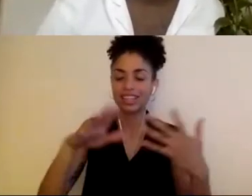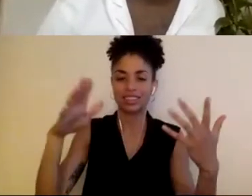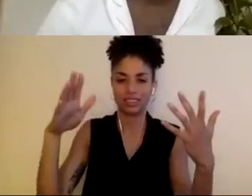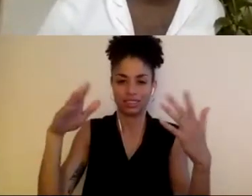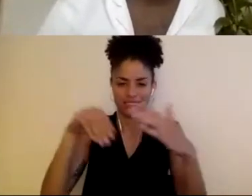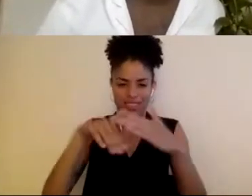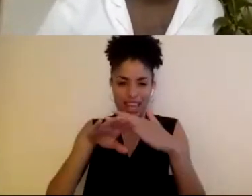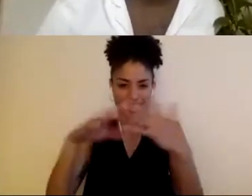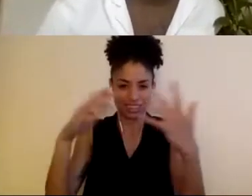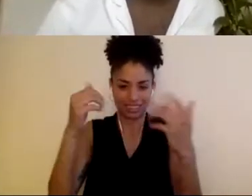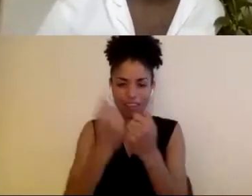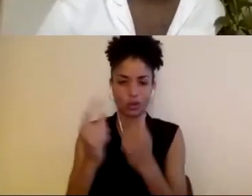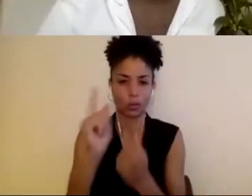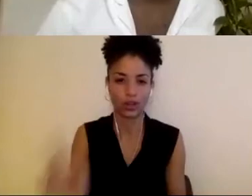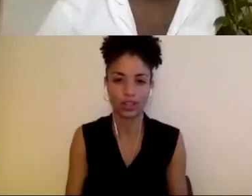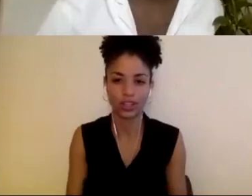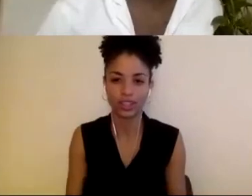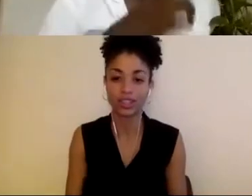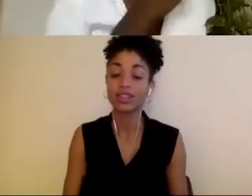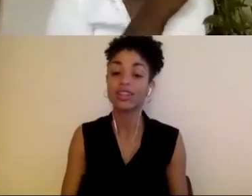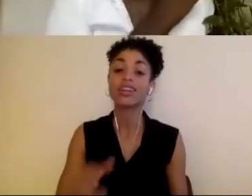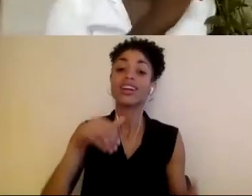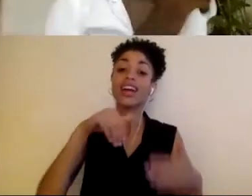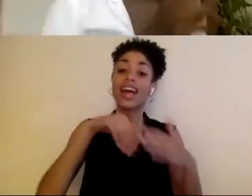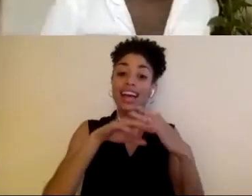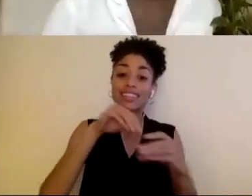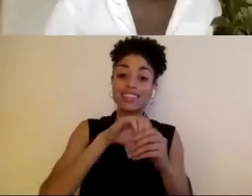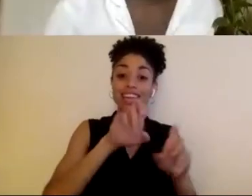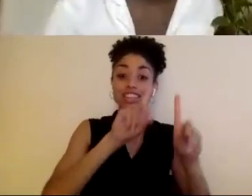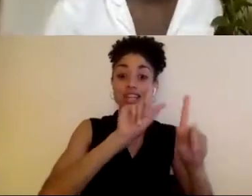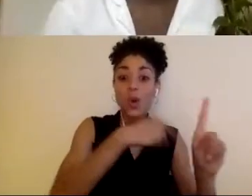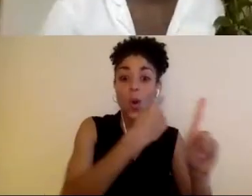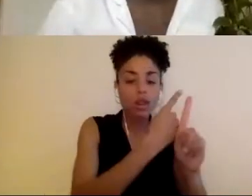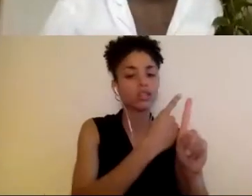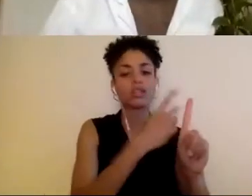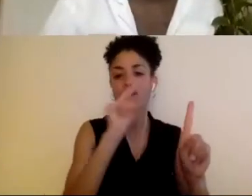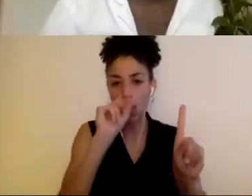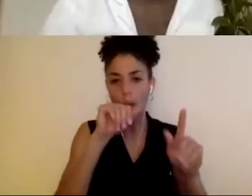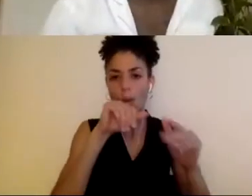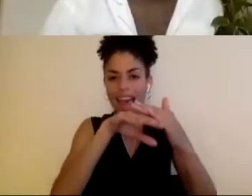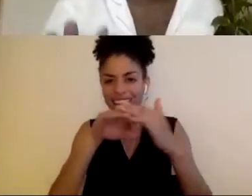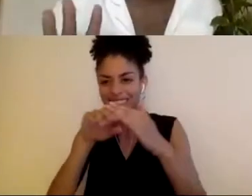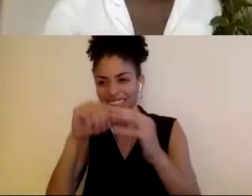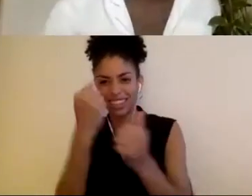of work. Not just in education. And yeah, I'll leave it at that.